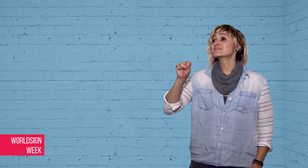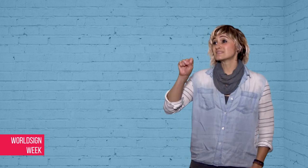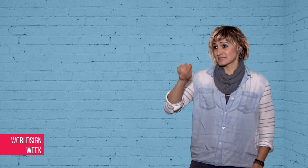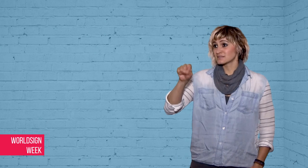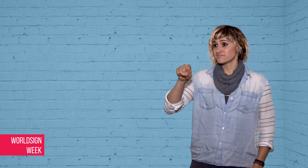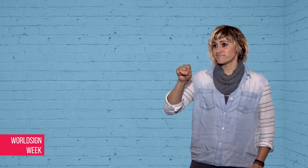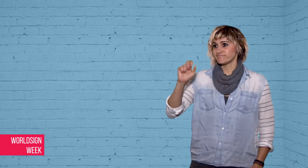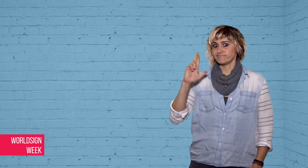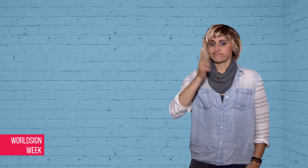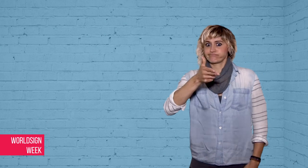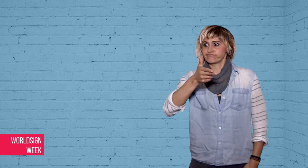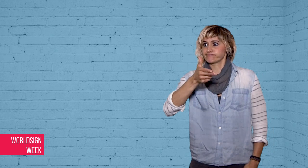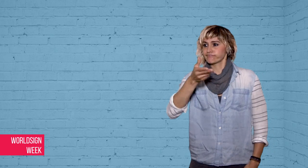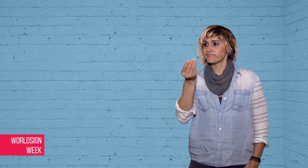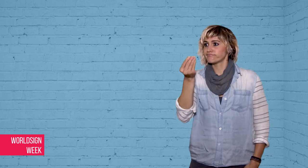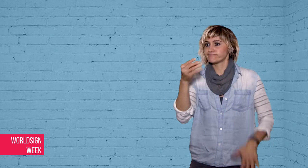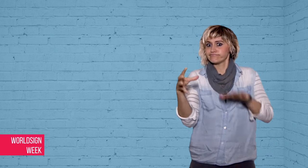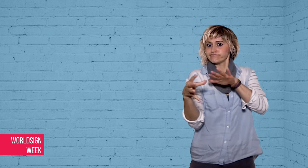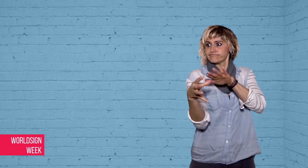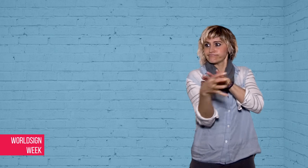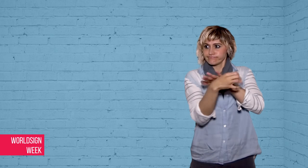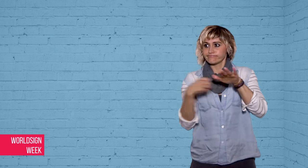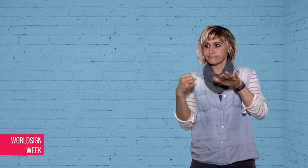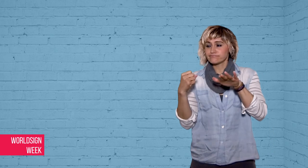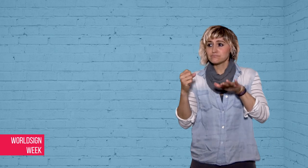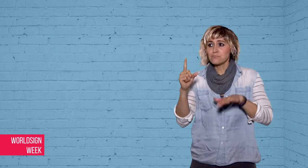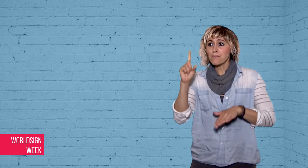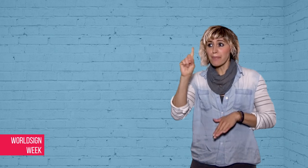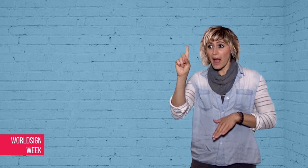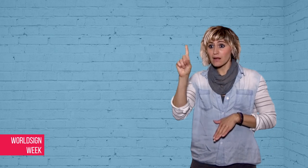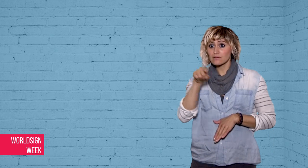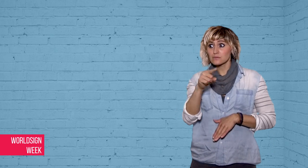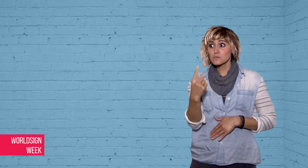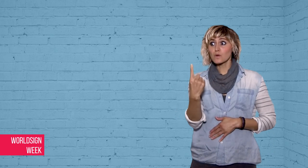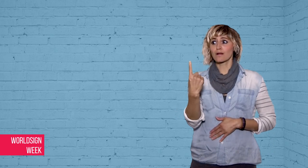Sure, but there’s more than just robbery.